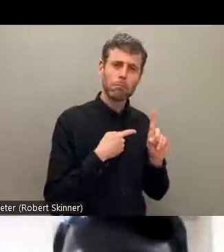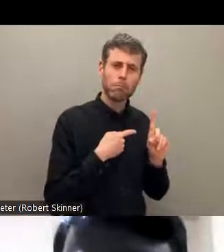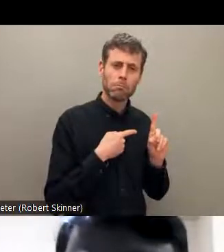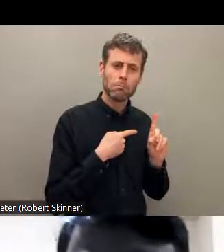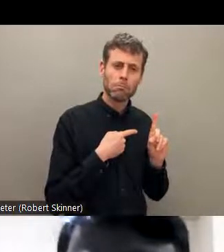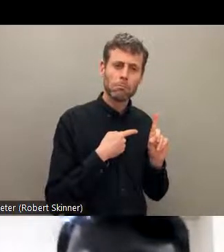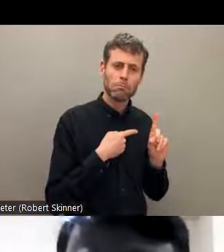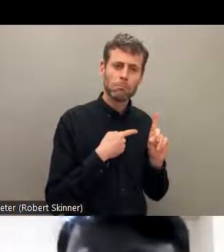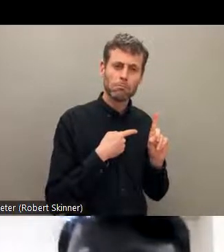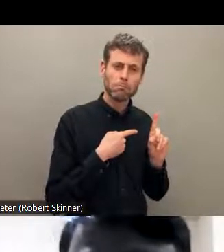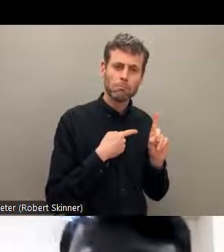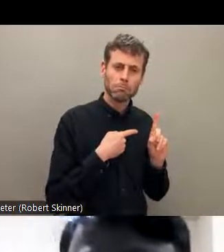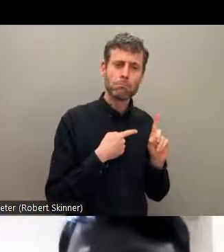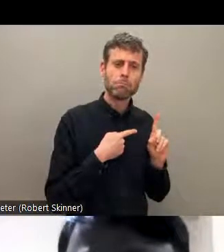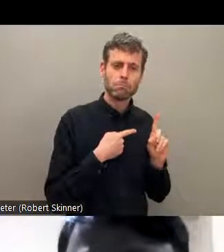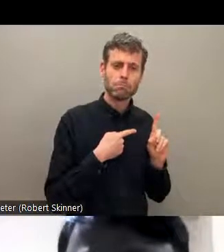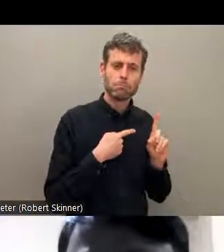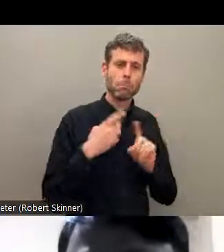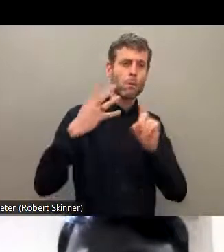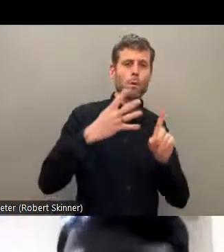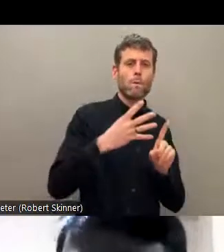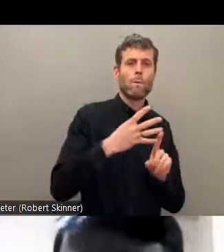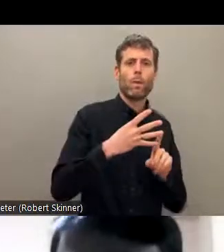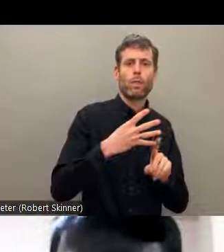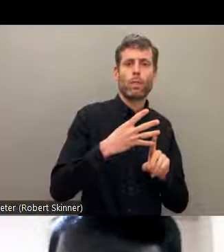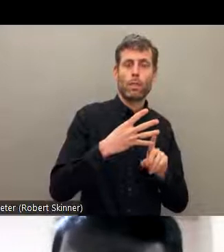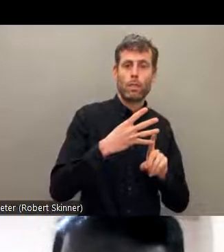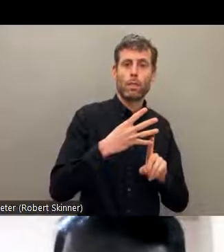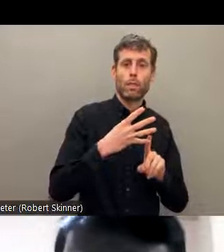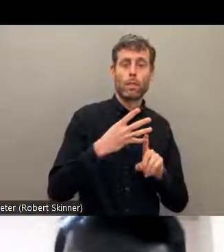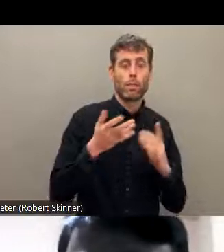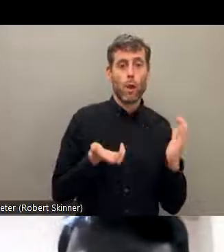question, and my suggestion is if there is no